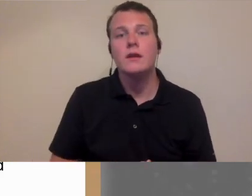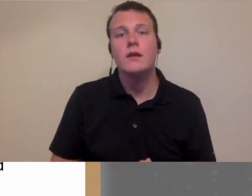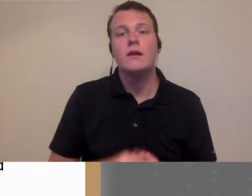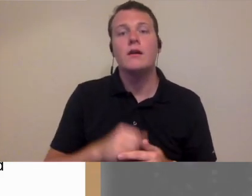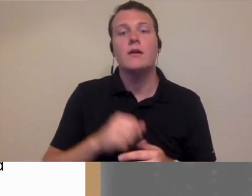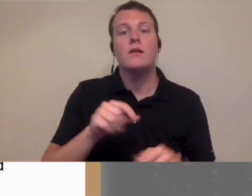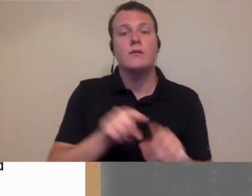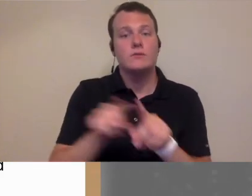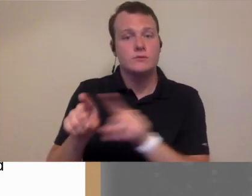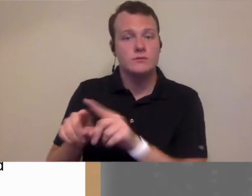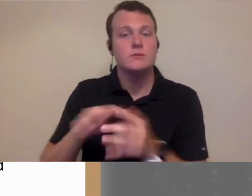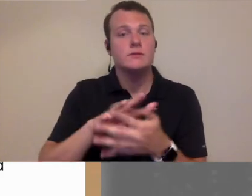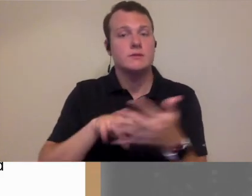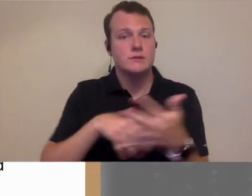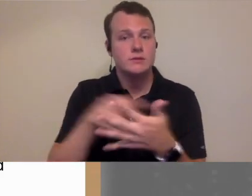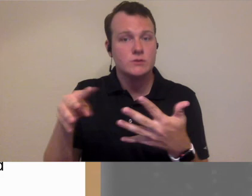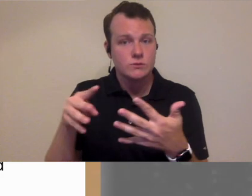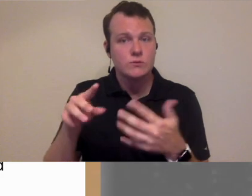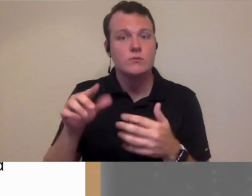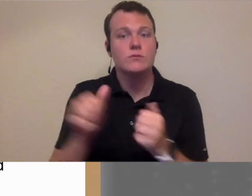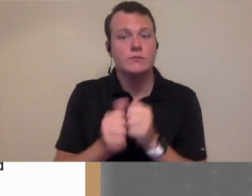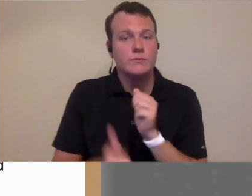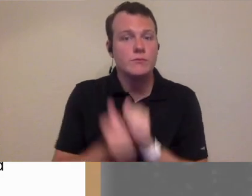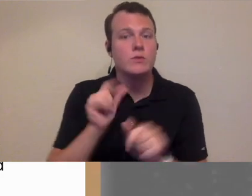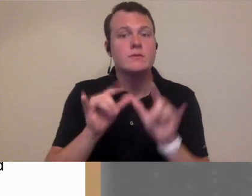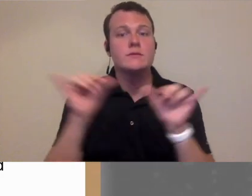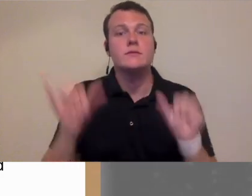right by the way you also can schedule them typically with most systems so you